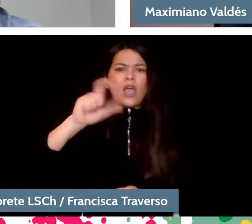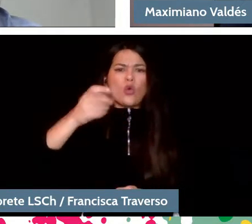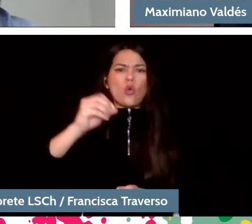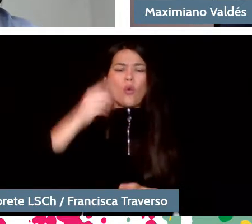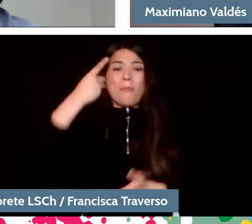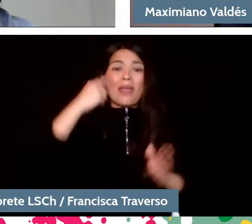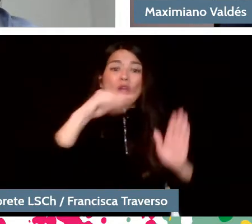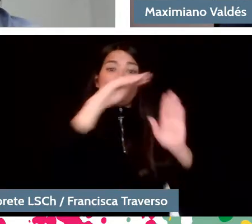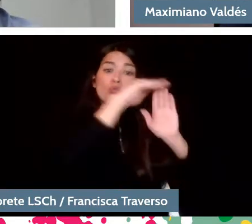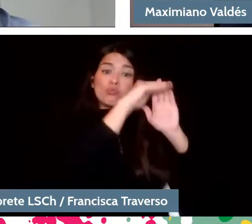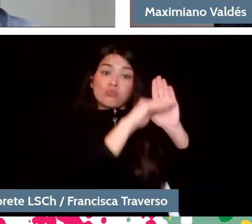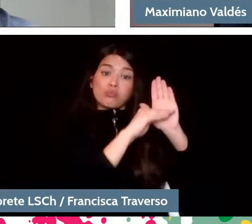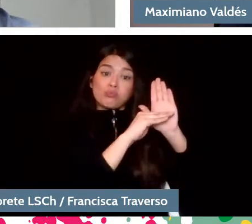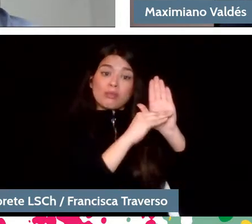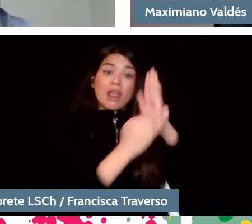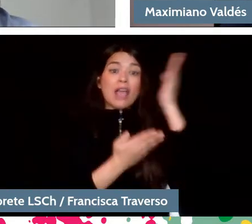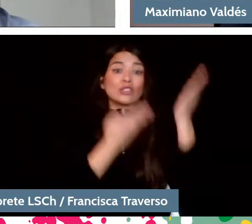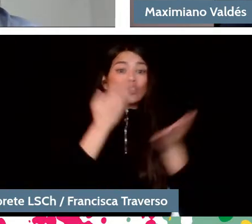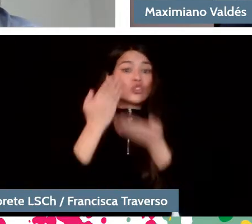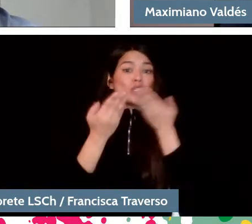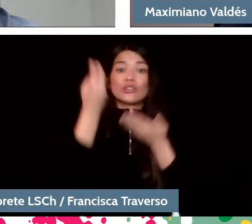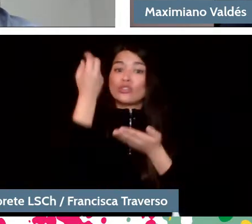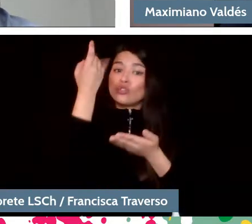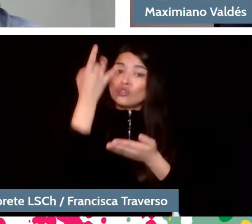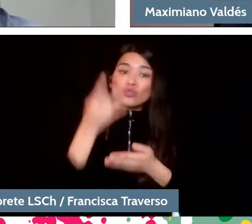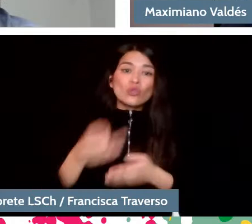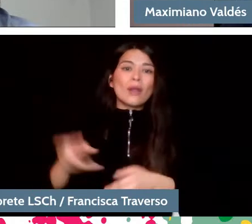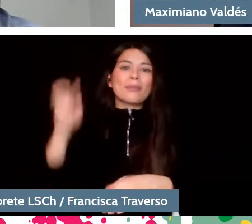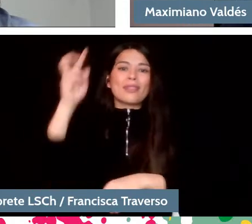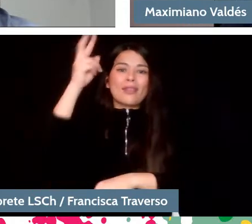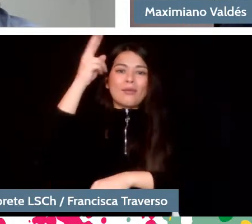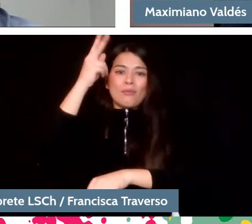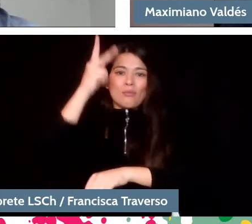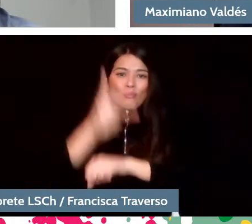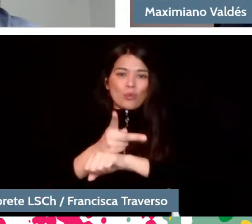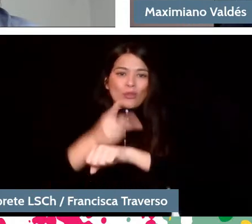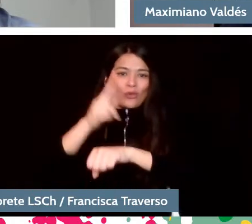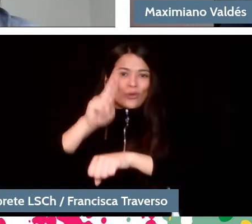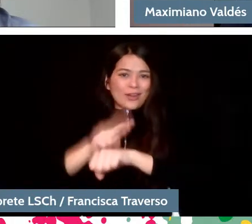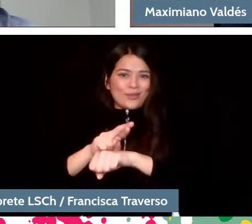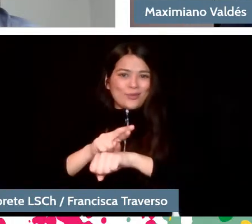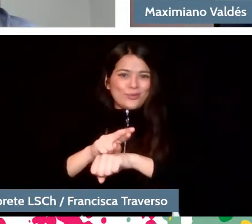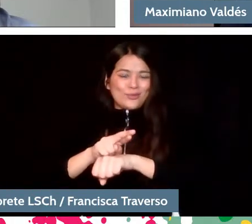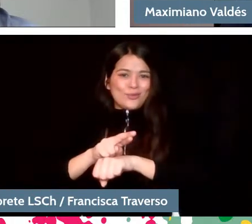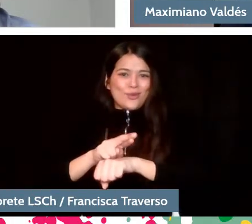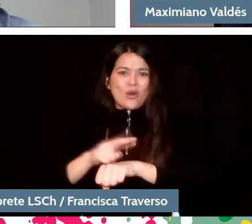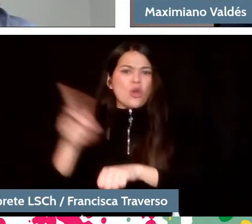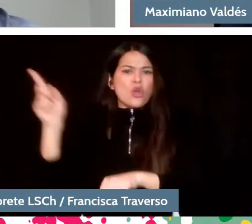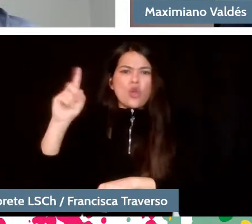I could have chosen a work by Stravinsky without any problem, no one told me what program I should bring, but what I cared about